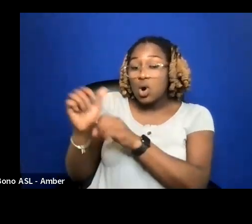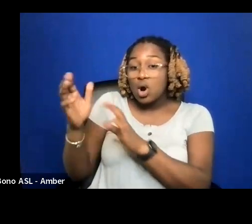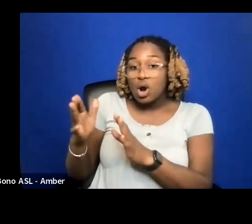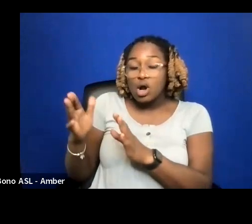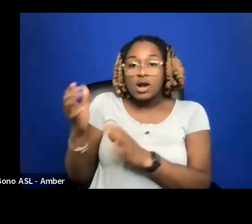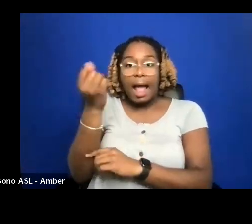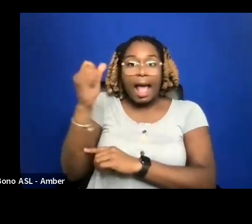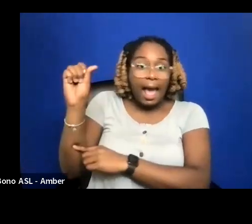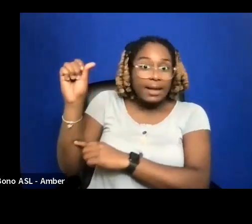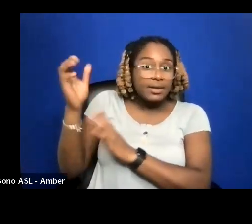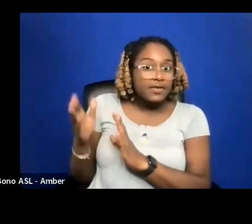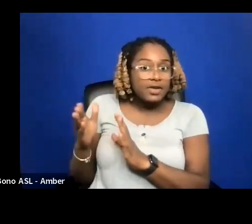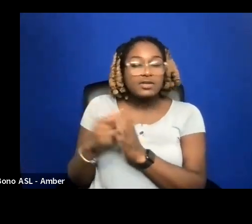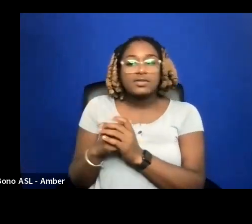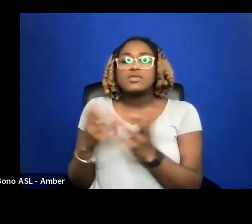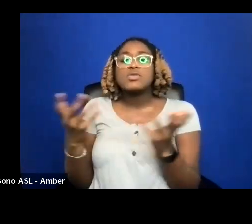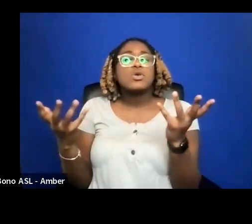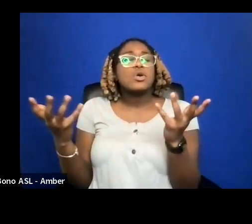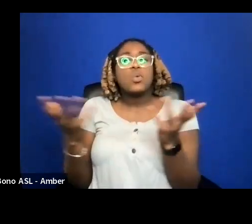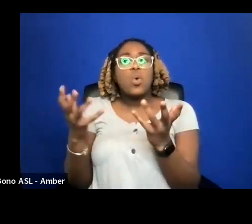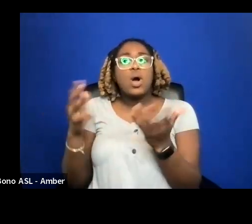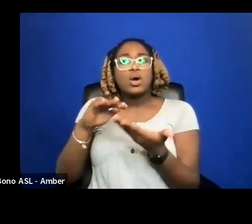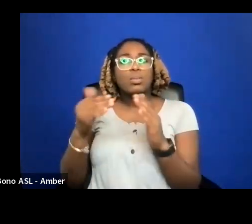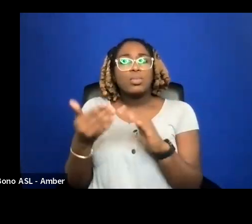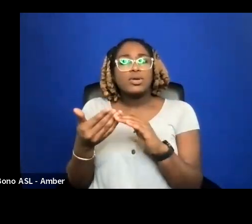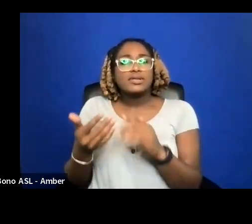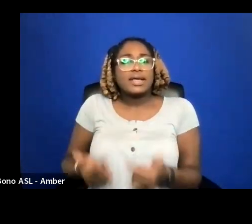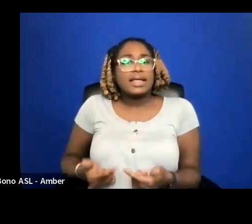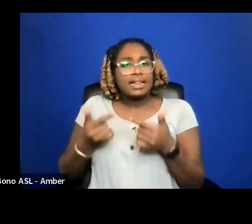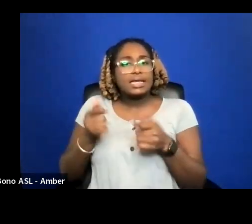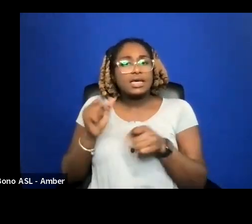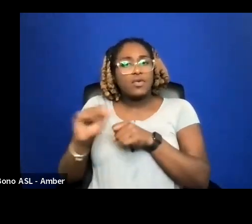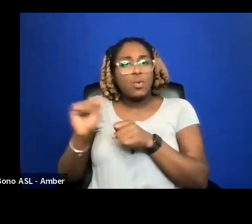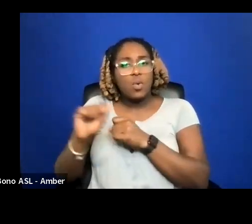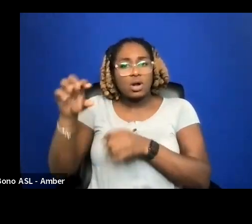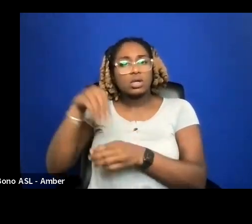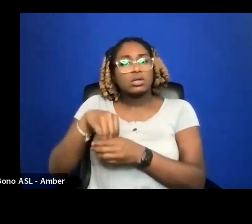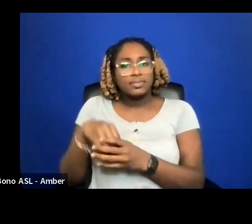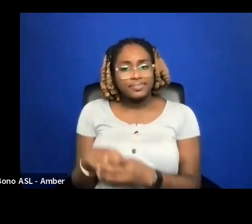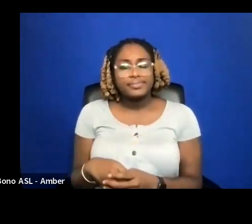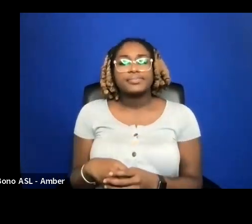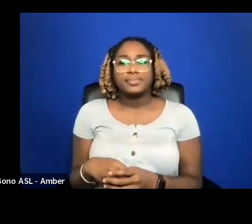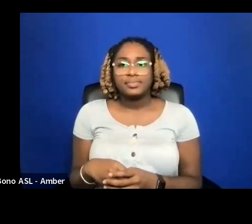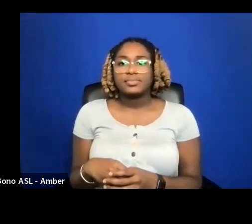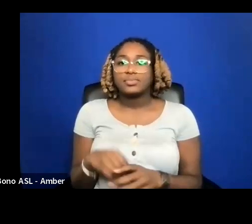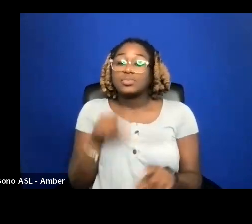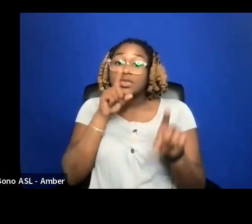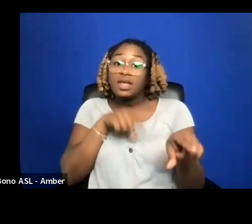WHAT COMMUNITIES DO THEY LIVE AND WORK IN? THE ANSWER TO THESE QUESTIONS ARE NEVER EVERYONE.